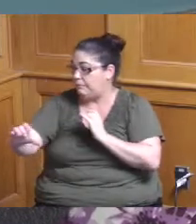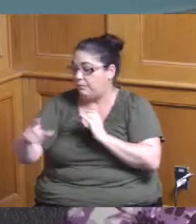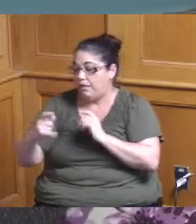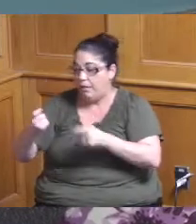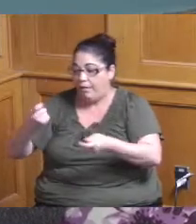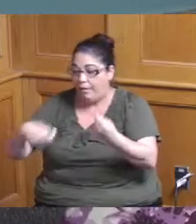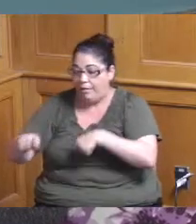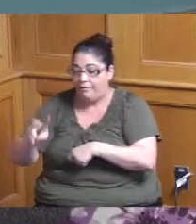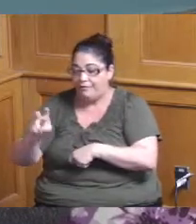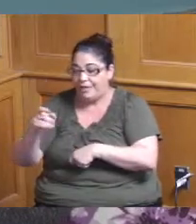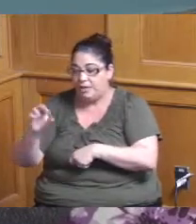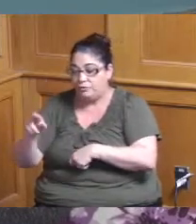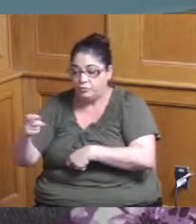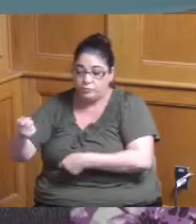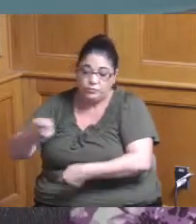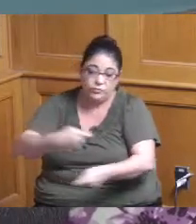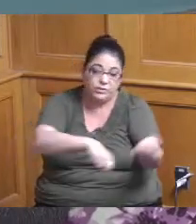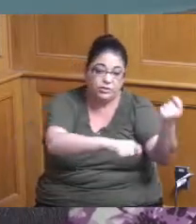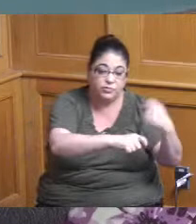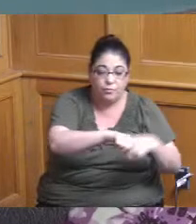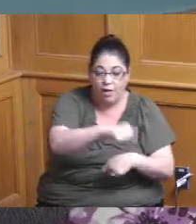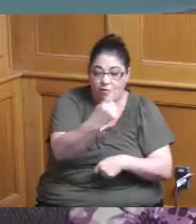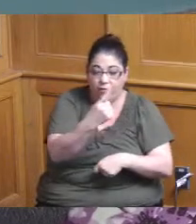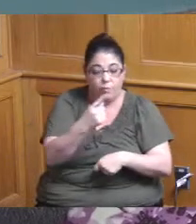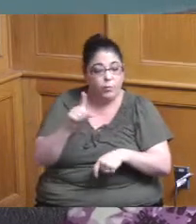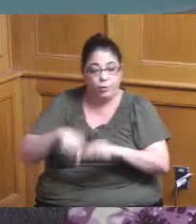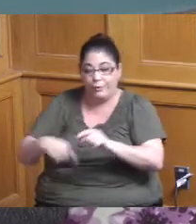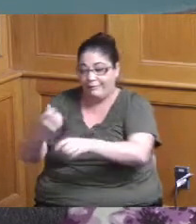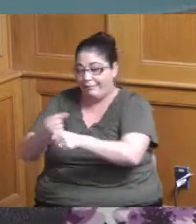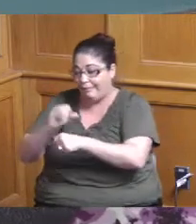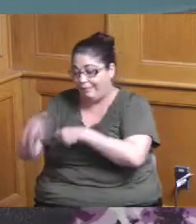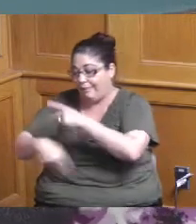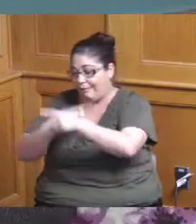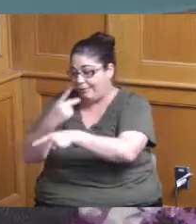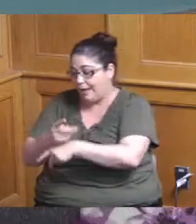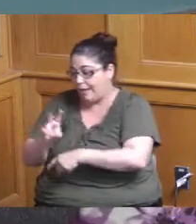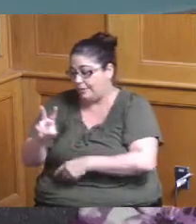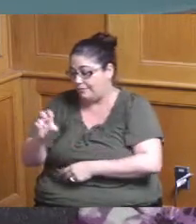another one because we couldn't get that anymore and some of it was more expensive some were less